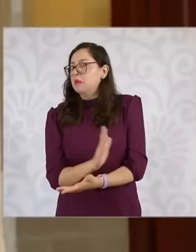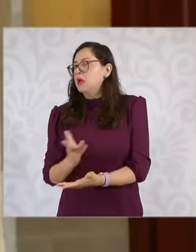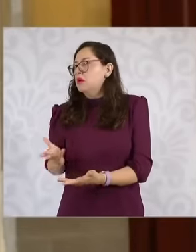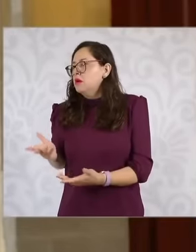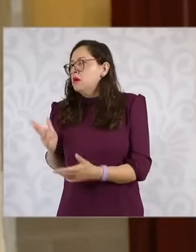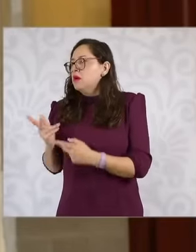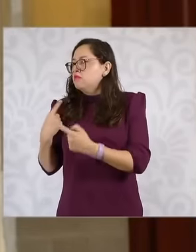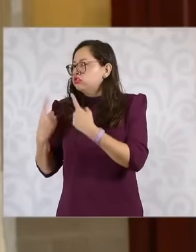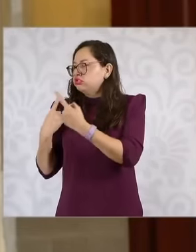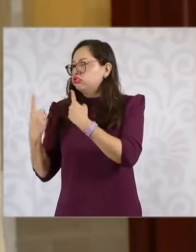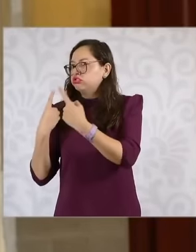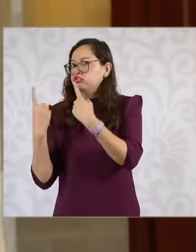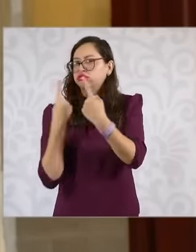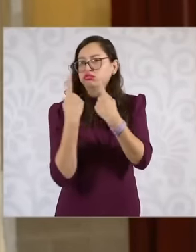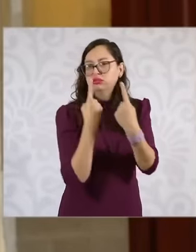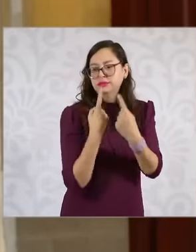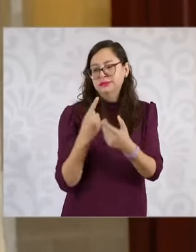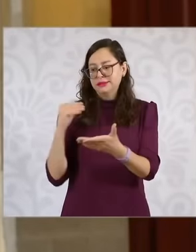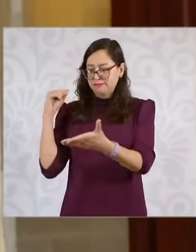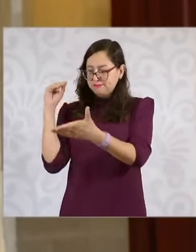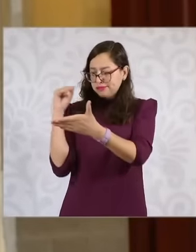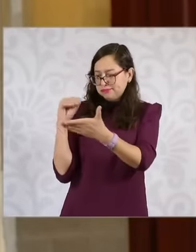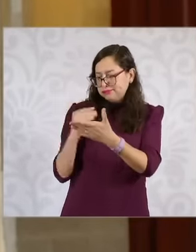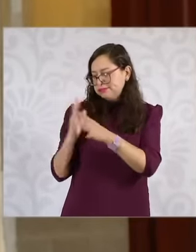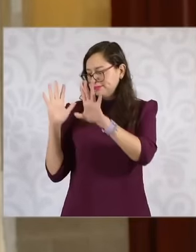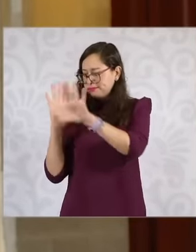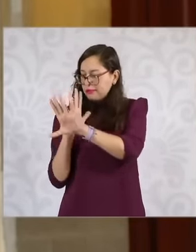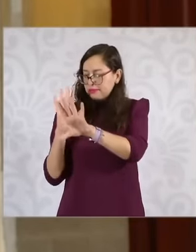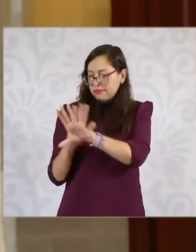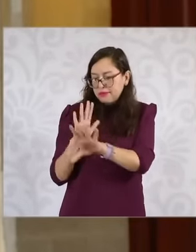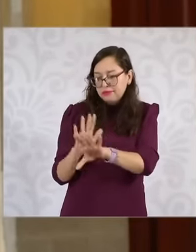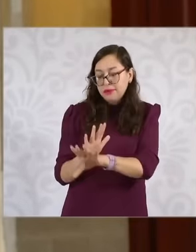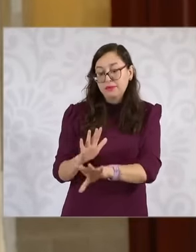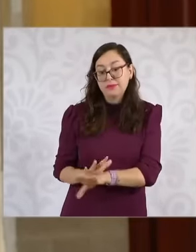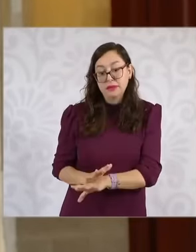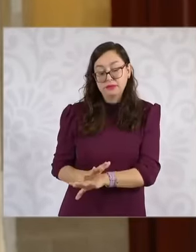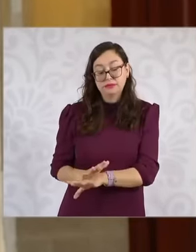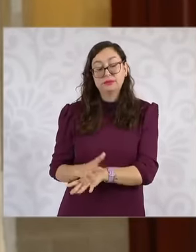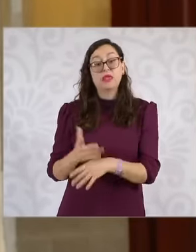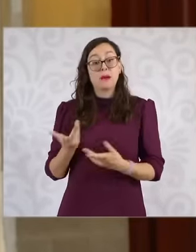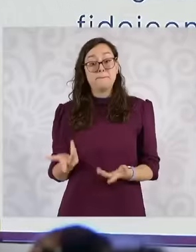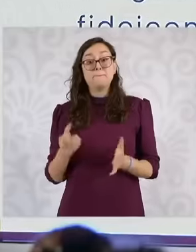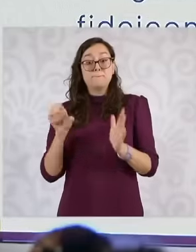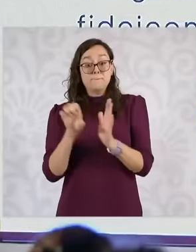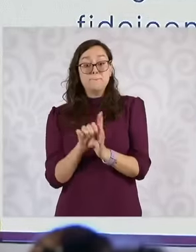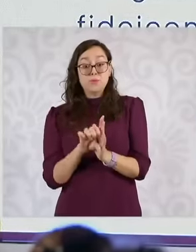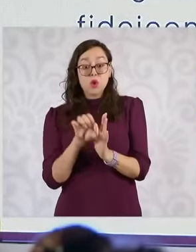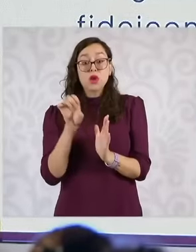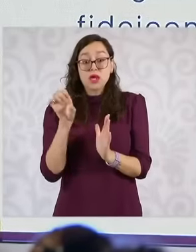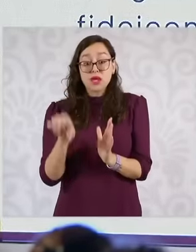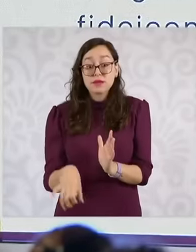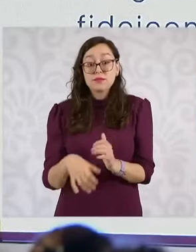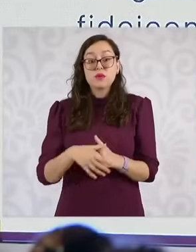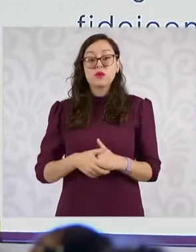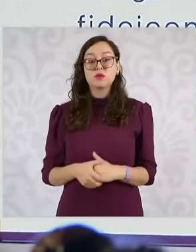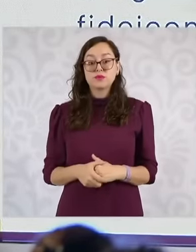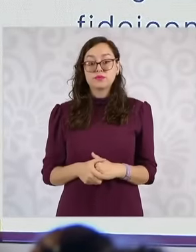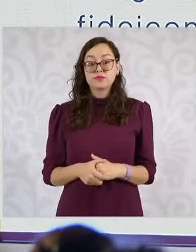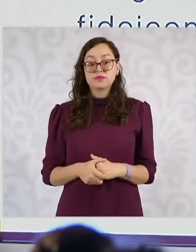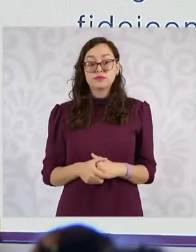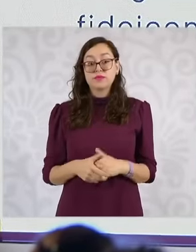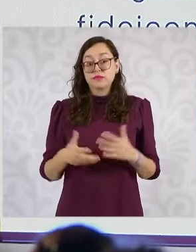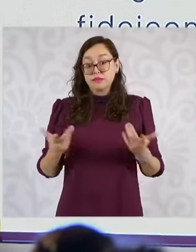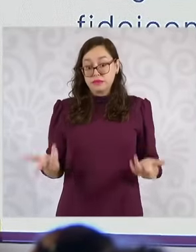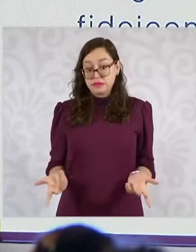sent by President Andrés Manuel López Obrador among them it was adjusted that there was an